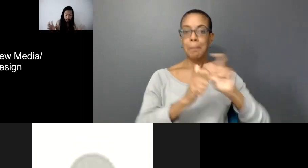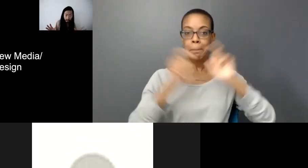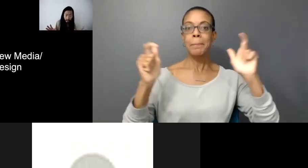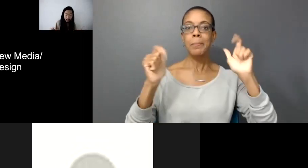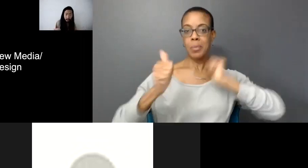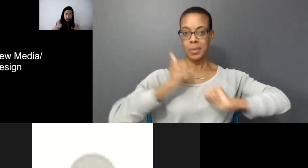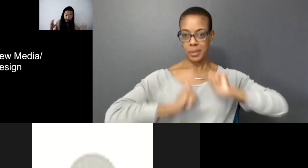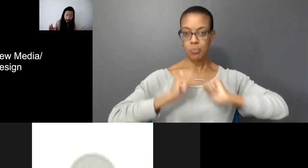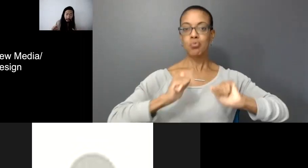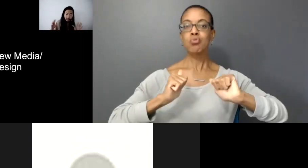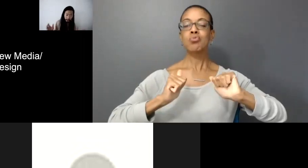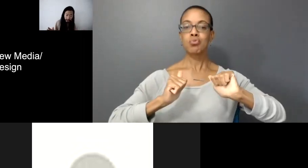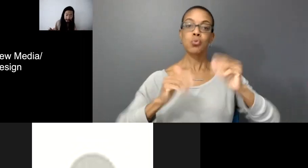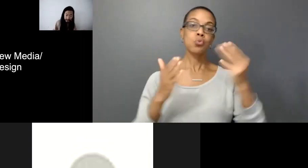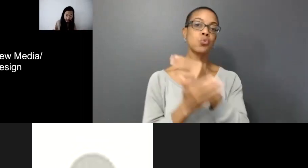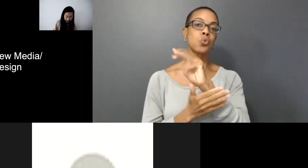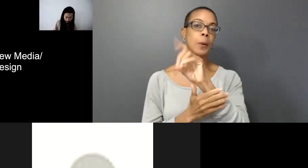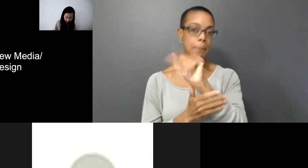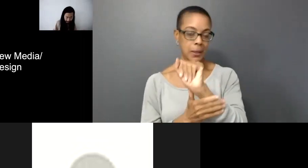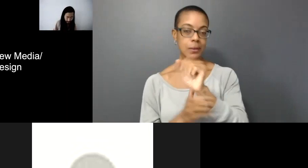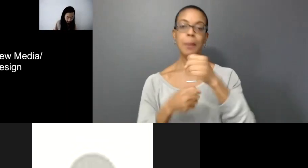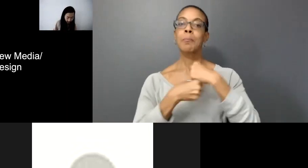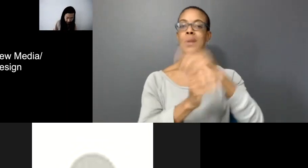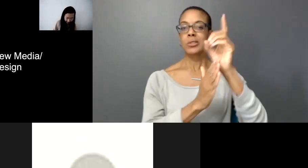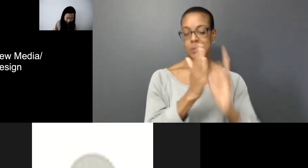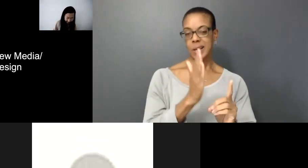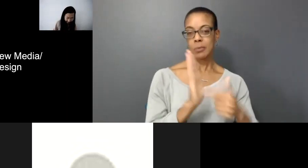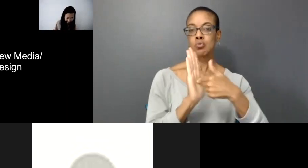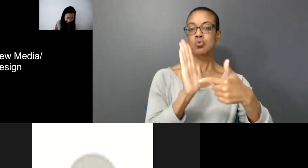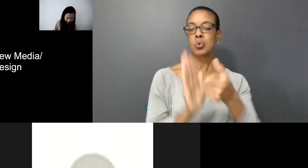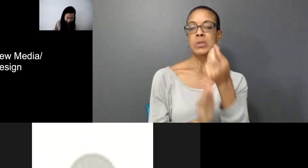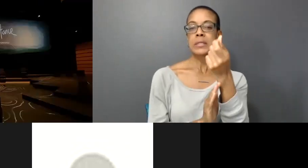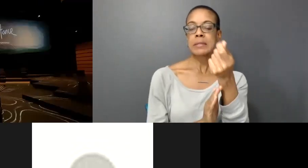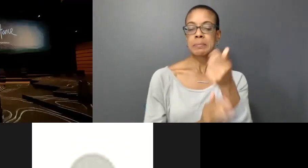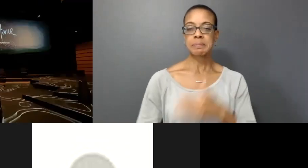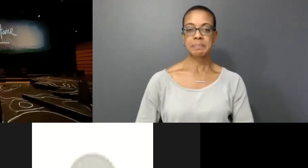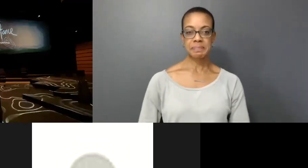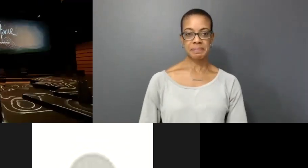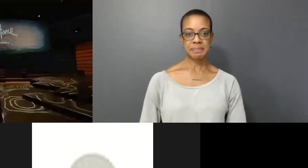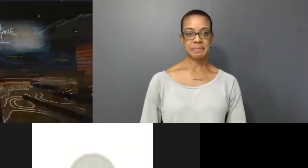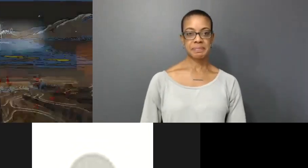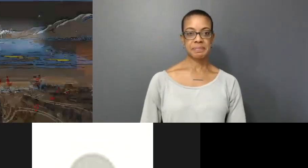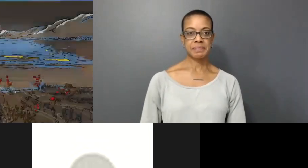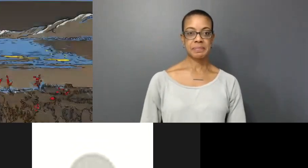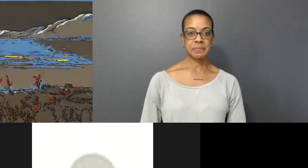format, new media and projection design. Please enjoy as well. [A Tribe Called Red - Electric Pow Wow Drum plays]